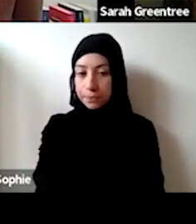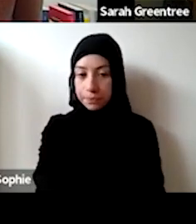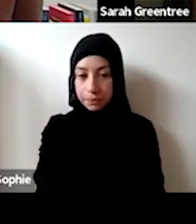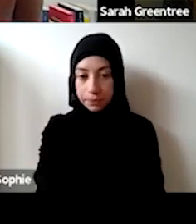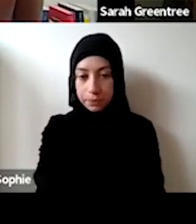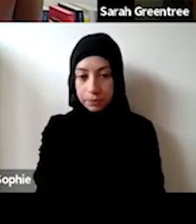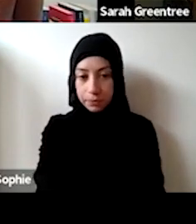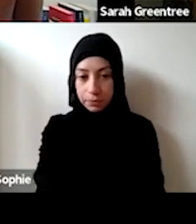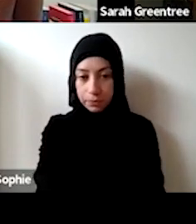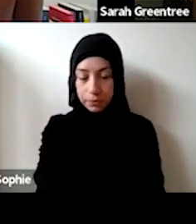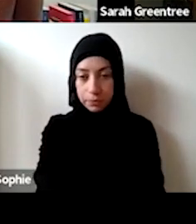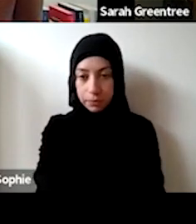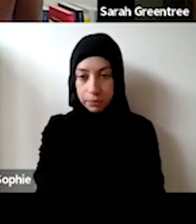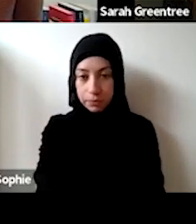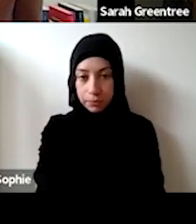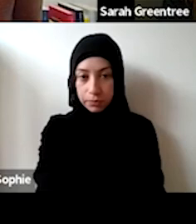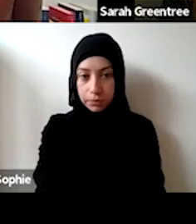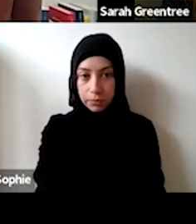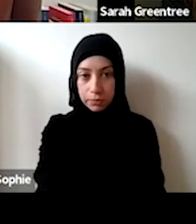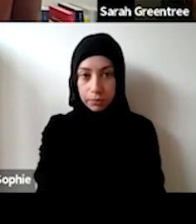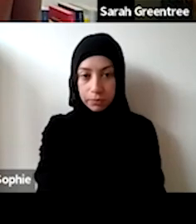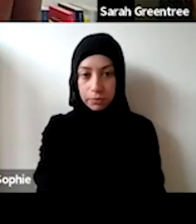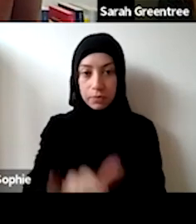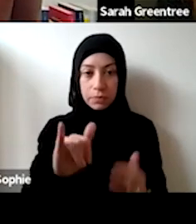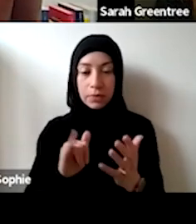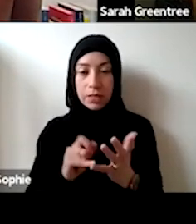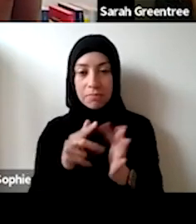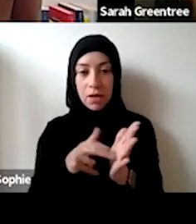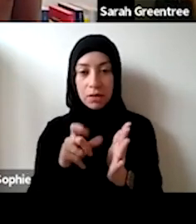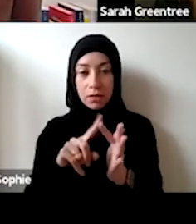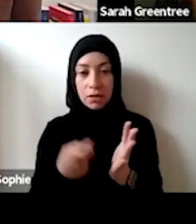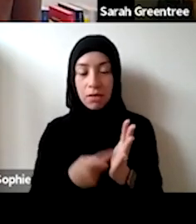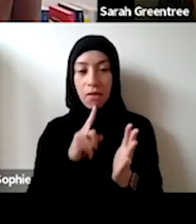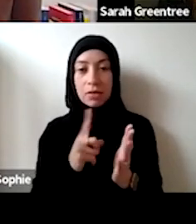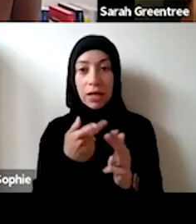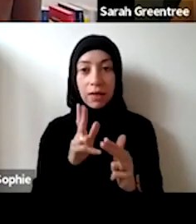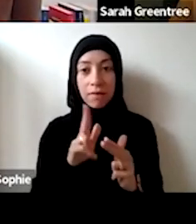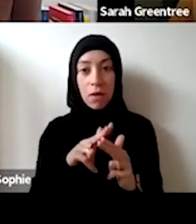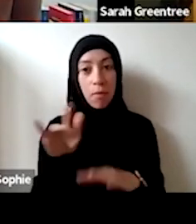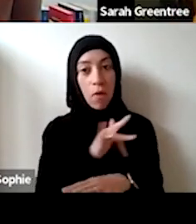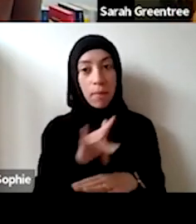making a physical performance, that Spencer has asked if you're making a physical performance that includes circus iv live music